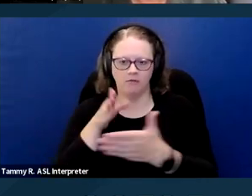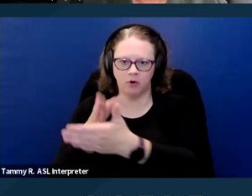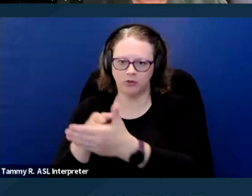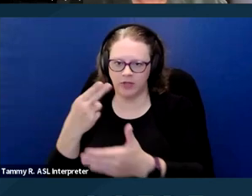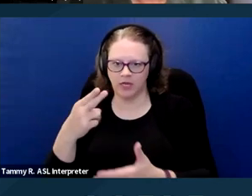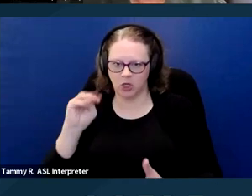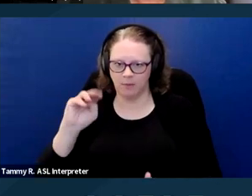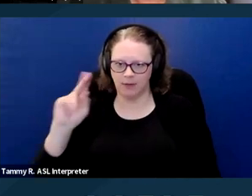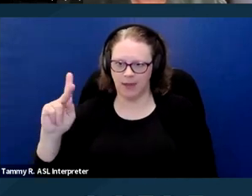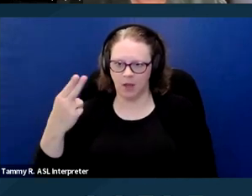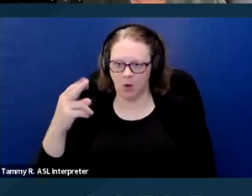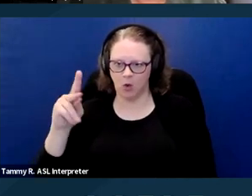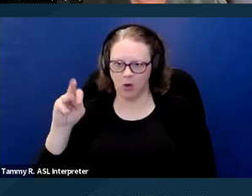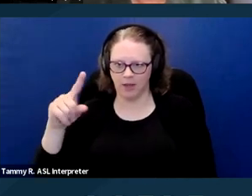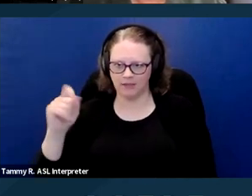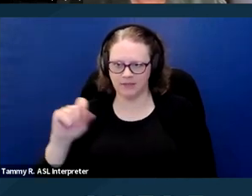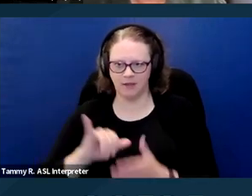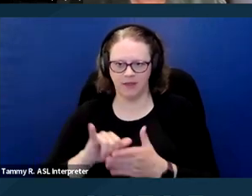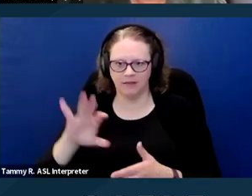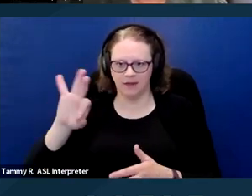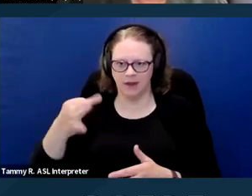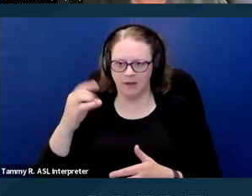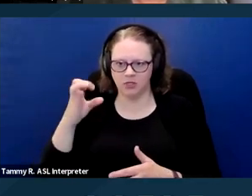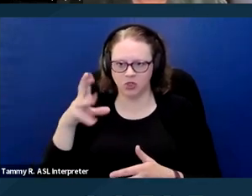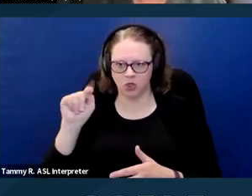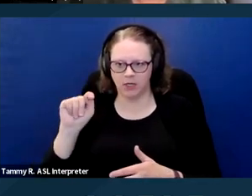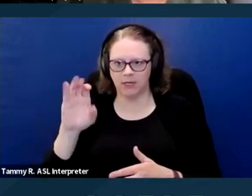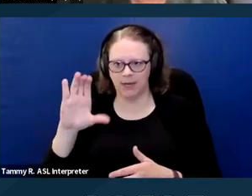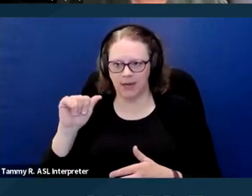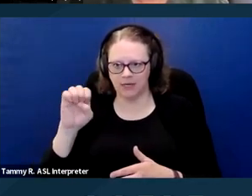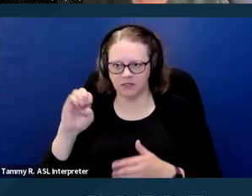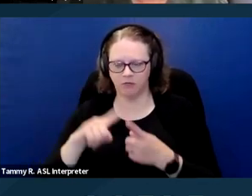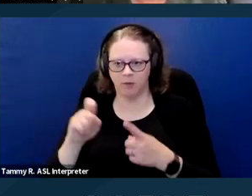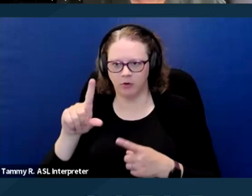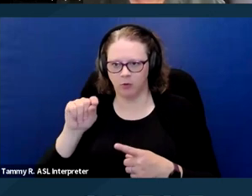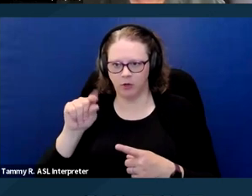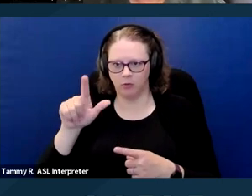That's a 9th Circuit case from 2021 that held that there was no standalone claim